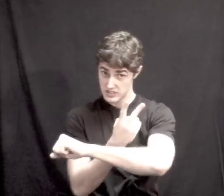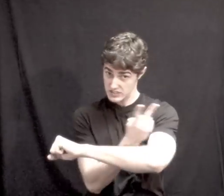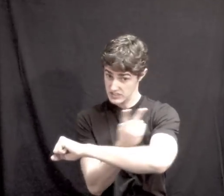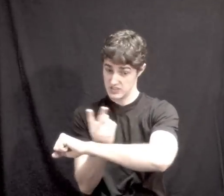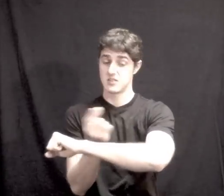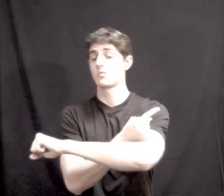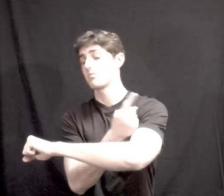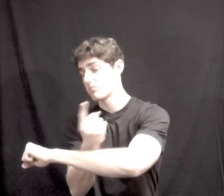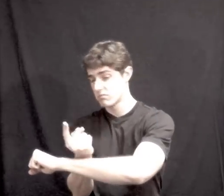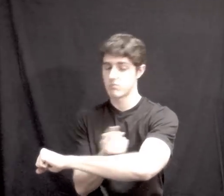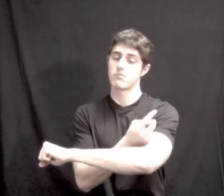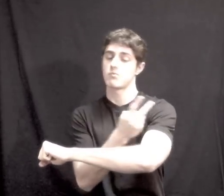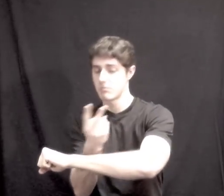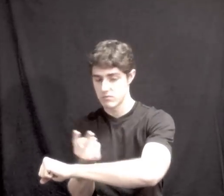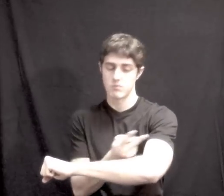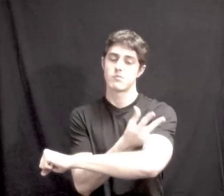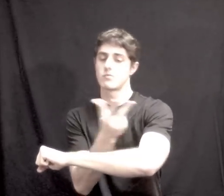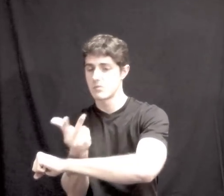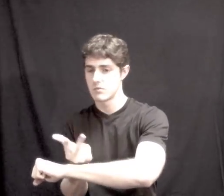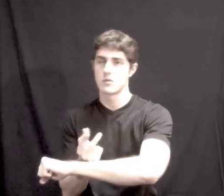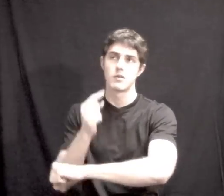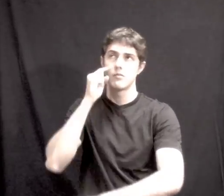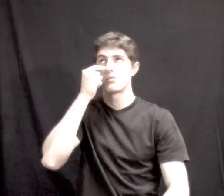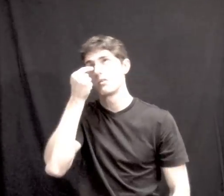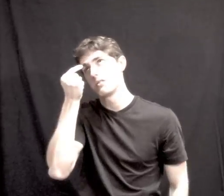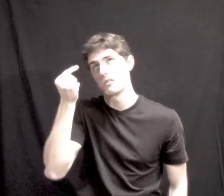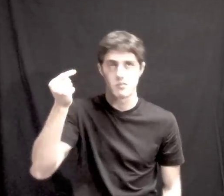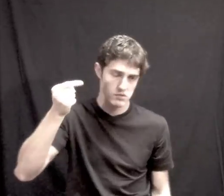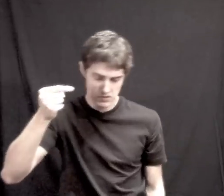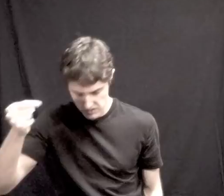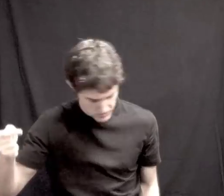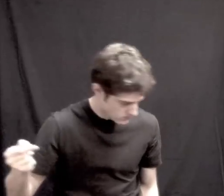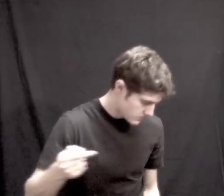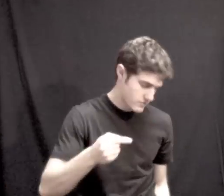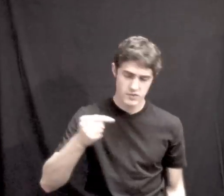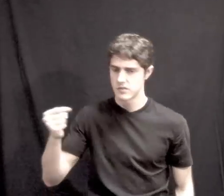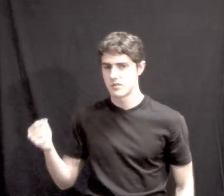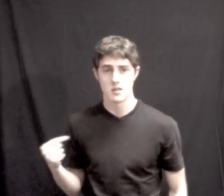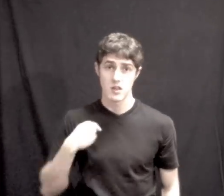Why do I tire of counting sheep SHEEP COUNT 1-2-3 BORING (Please take me away from here)